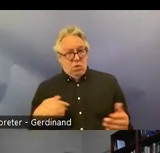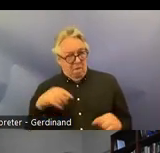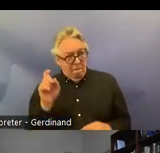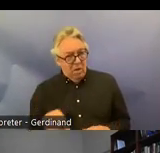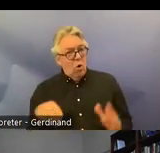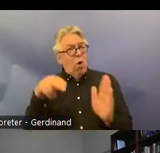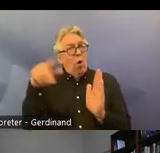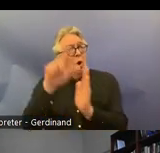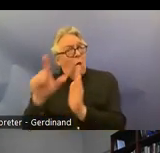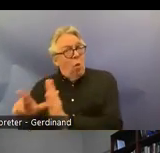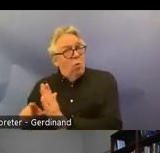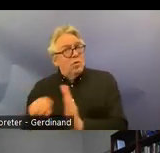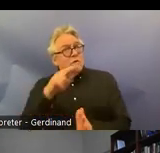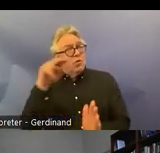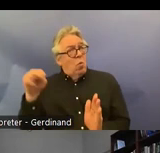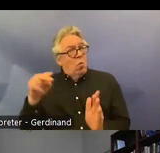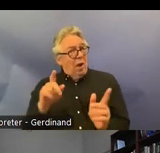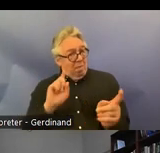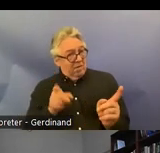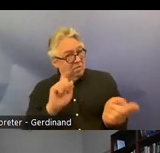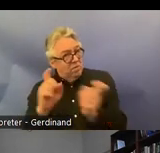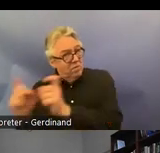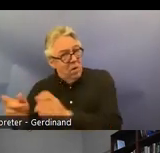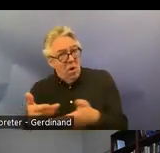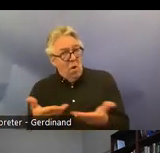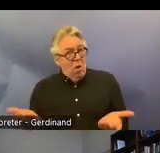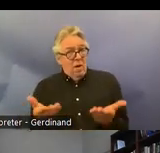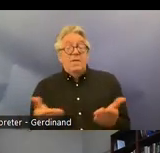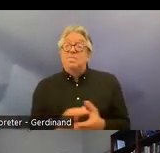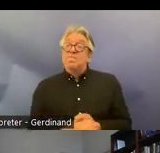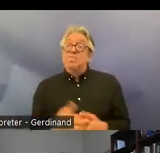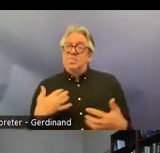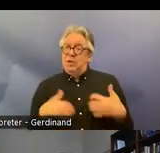amendments elsewhere uh interestingly in a sense we